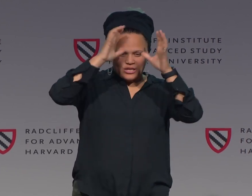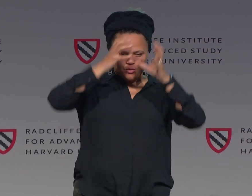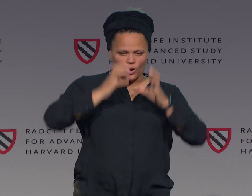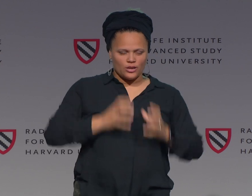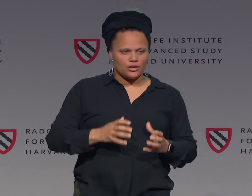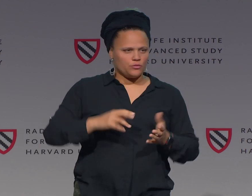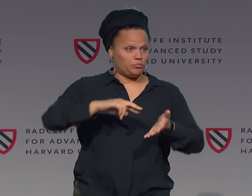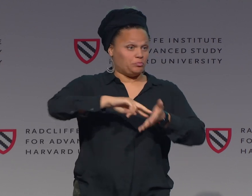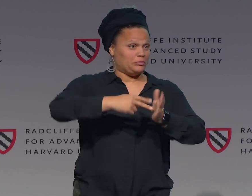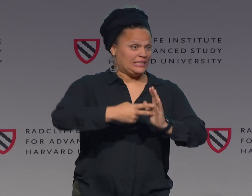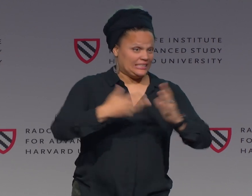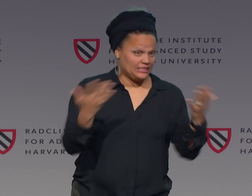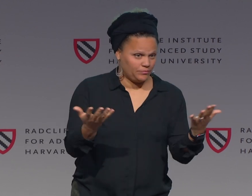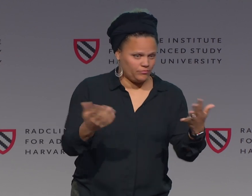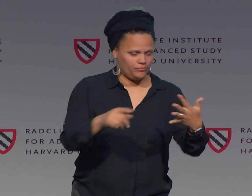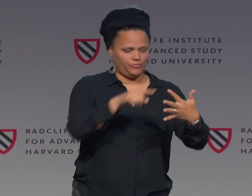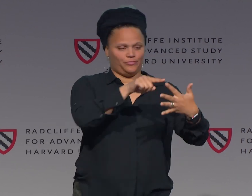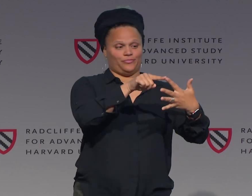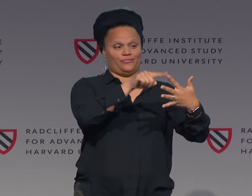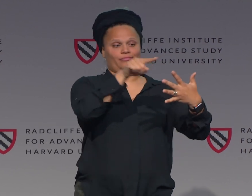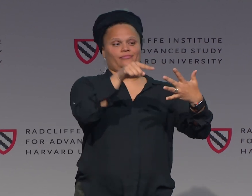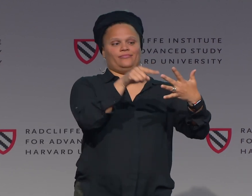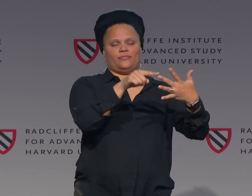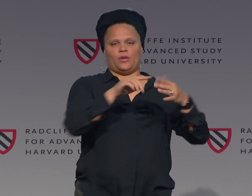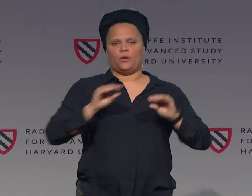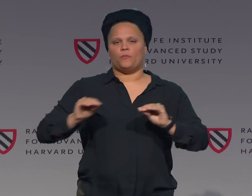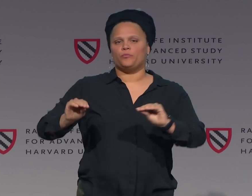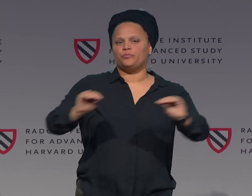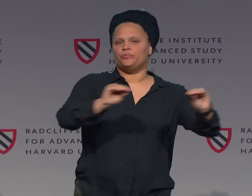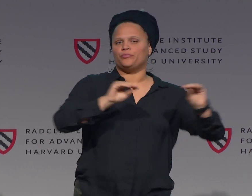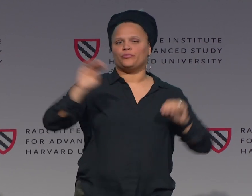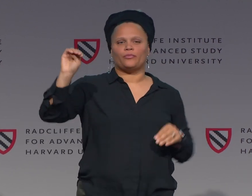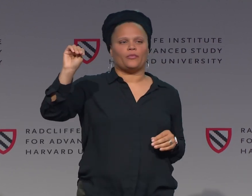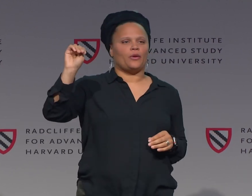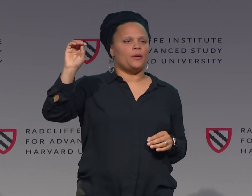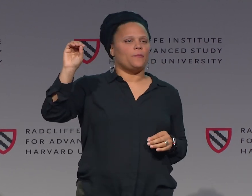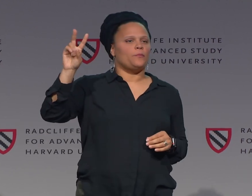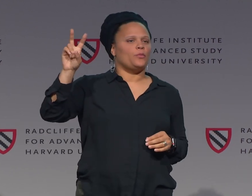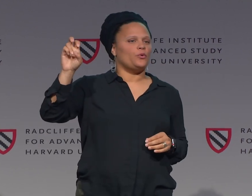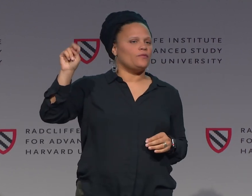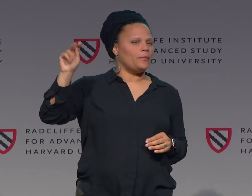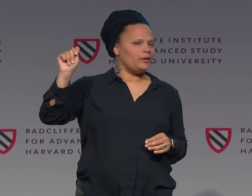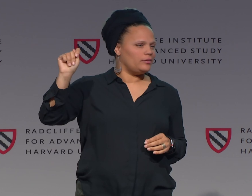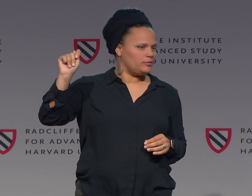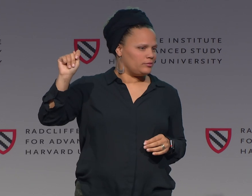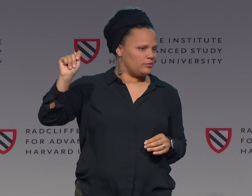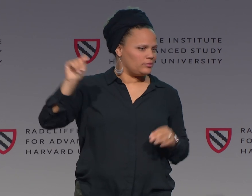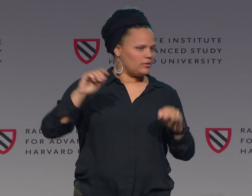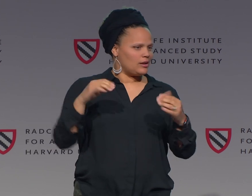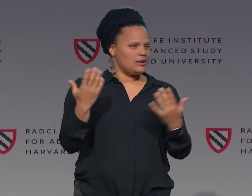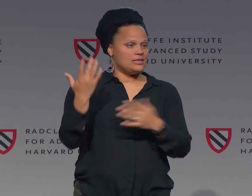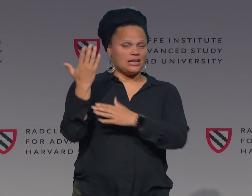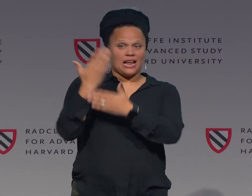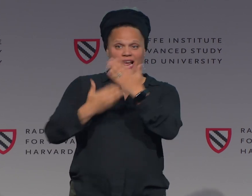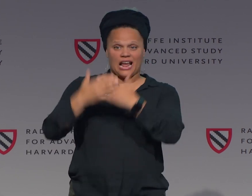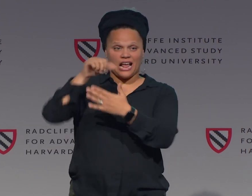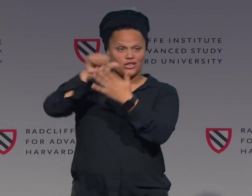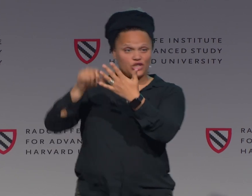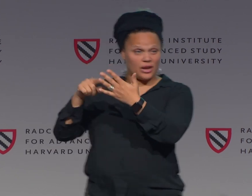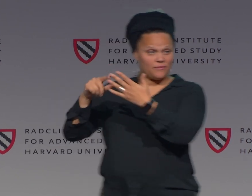going to indicate, and the various categories and what it means. The next parameter is movement.